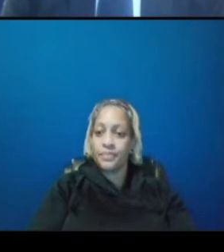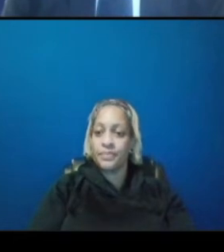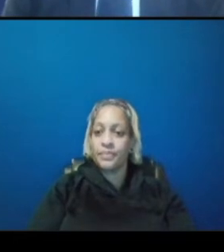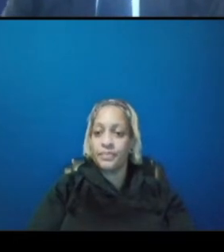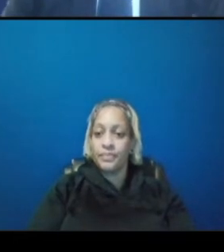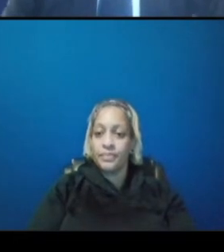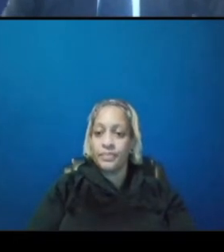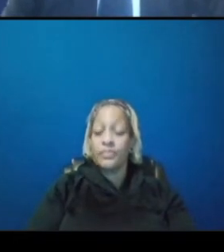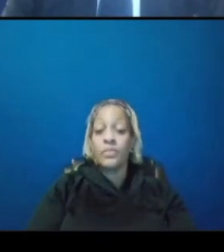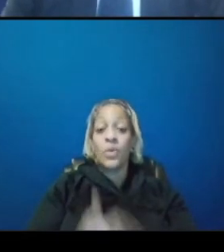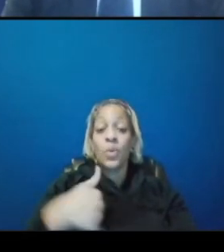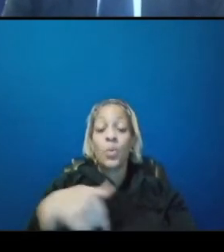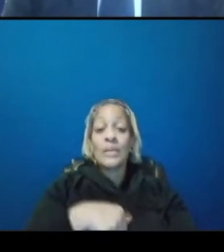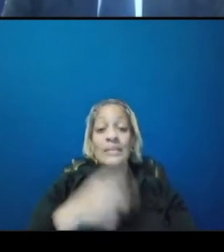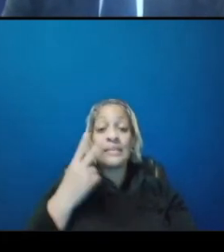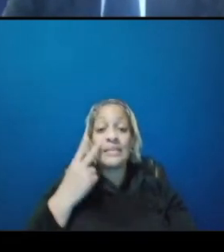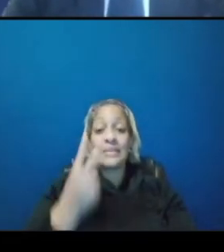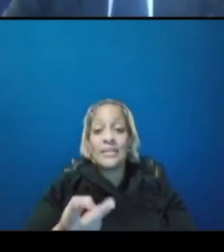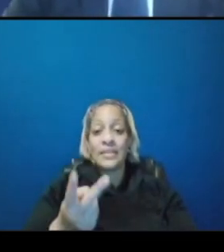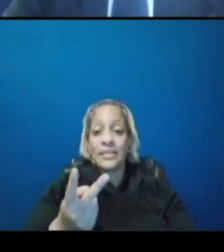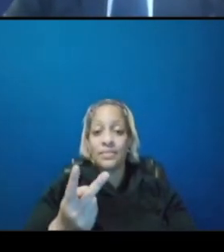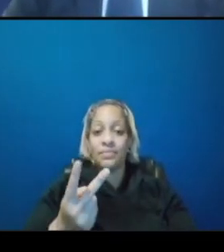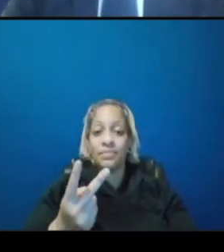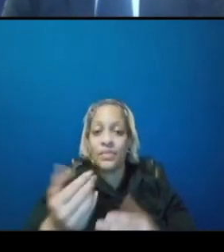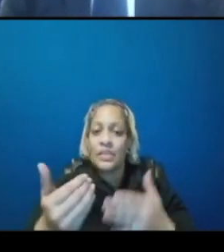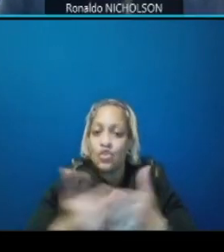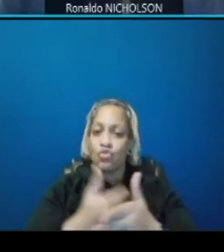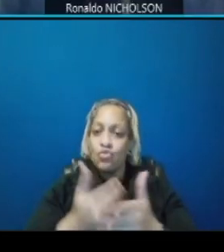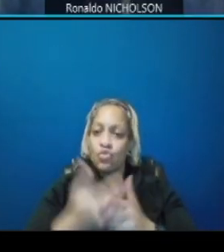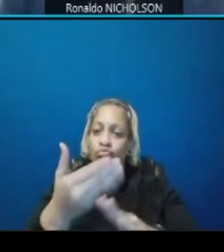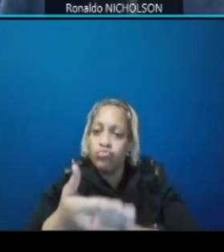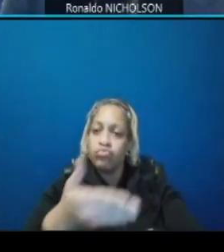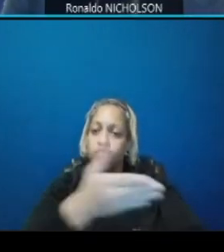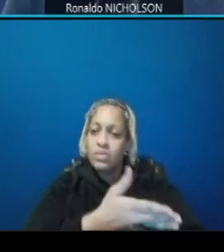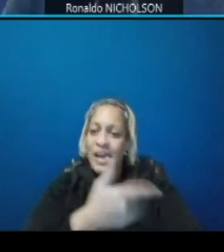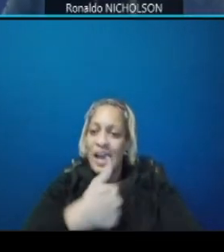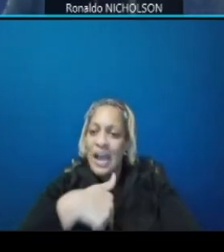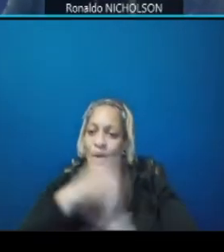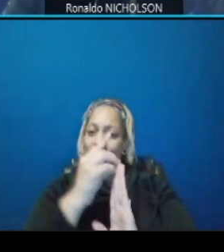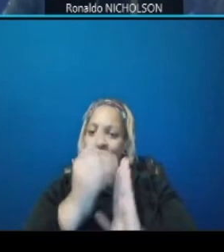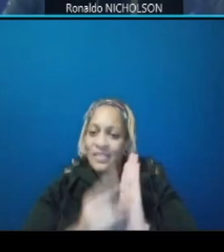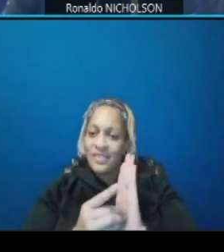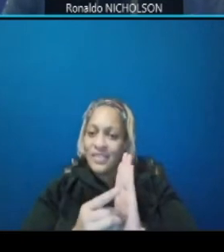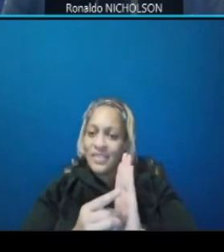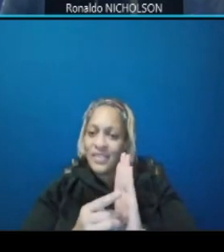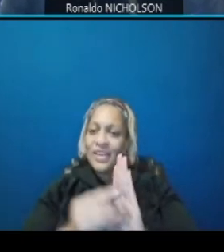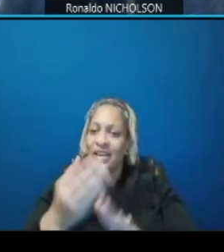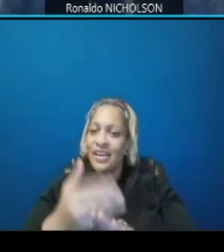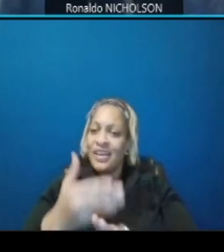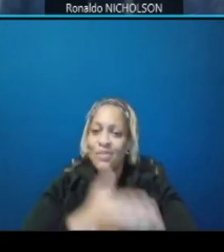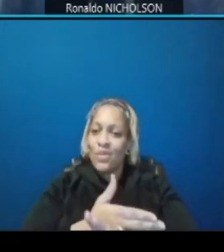we see this new upgrade of our design as an improvement in overall circulation for